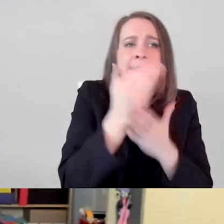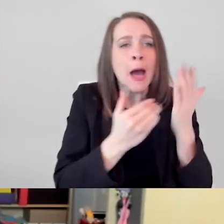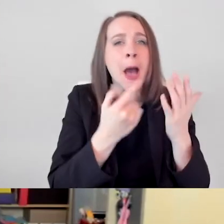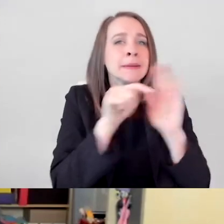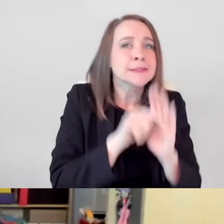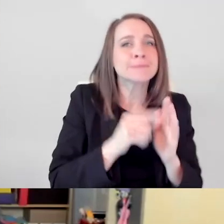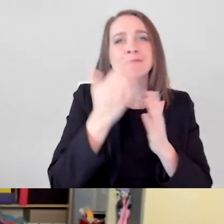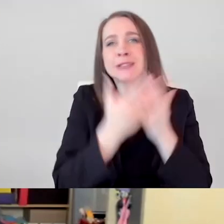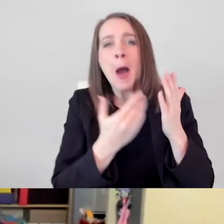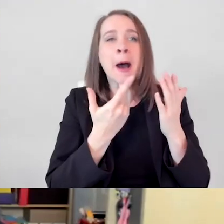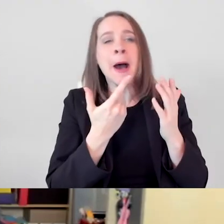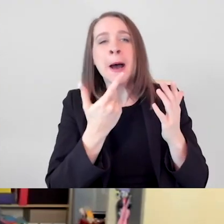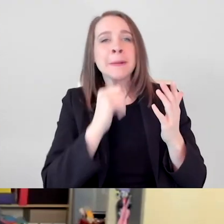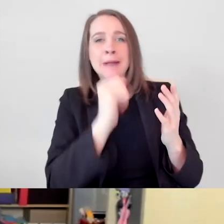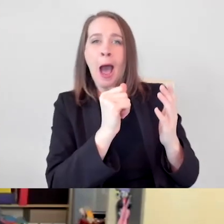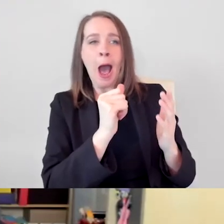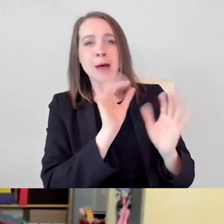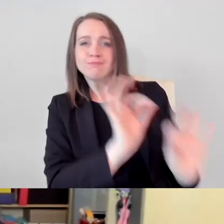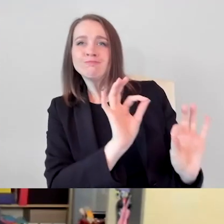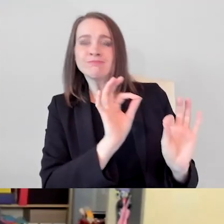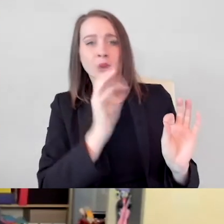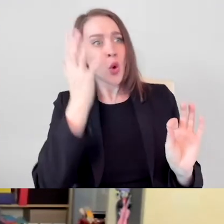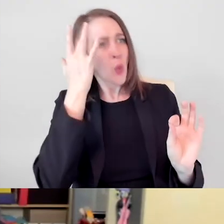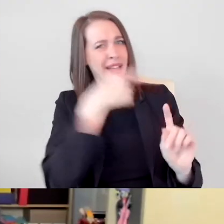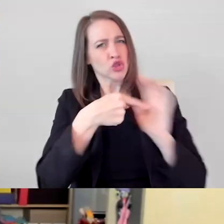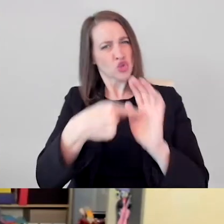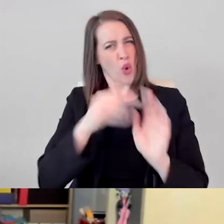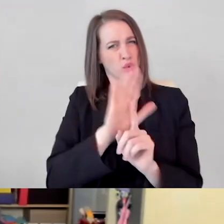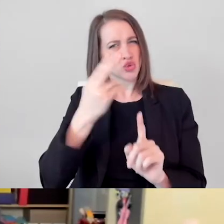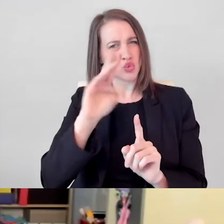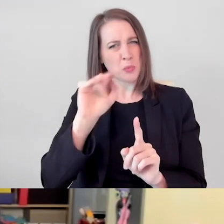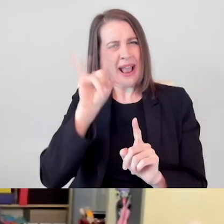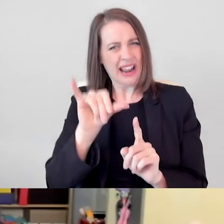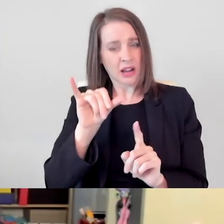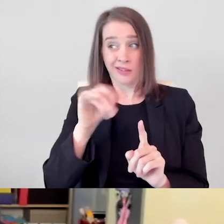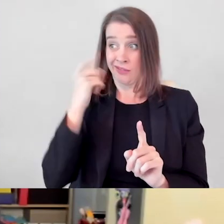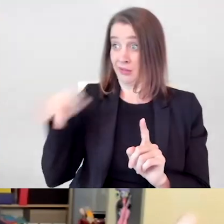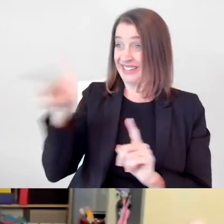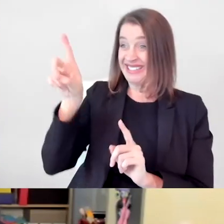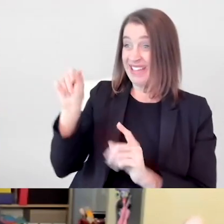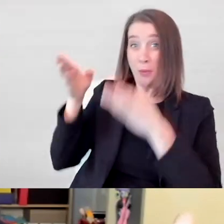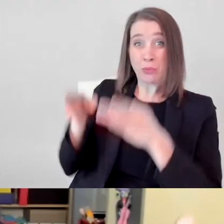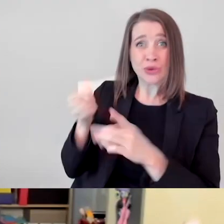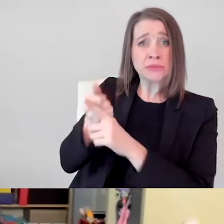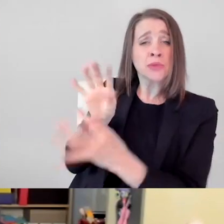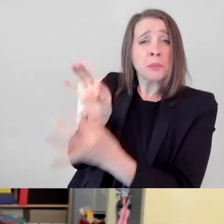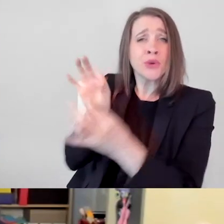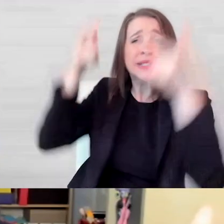The flaws are what reflects a real depth of a person, because everyone who's disabled isn't instantly a saint.